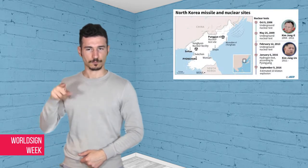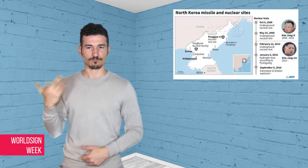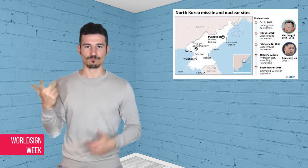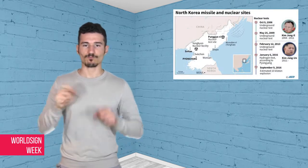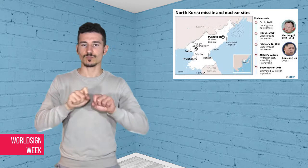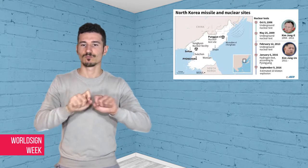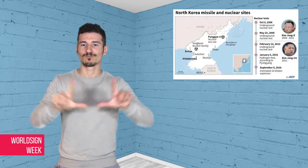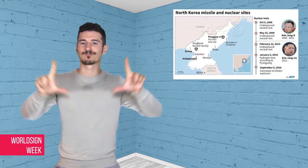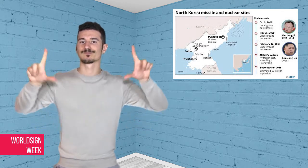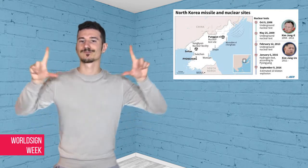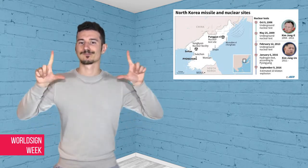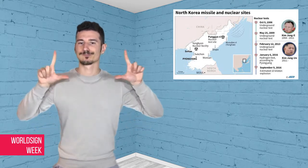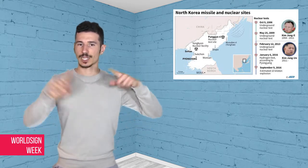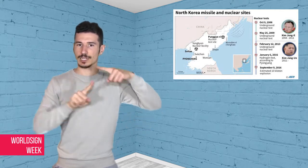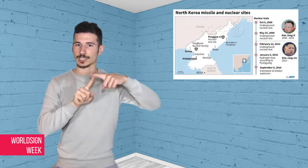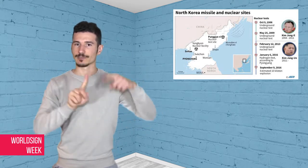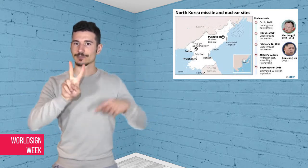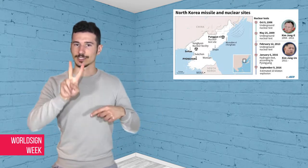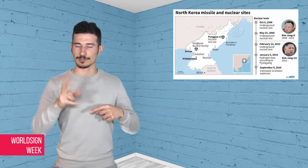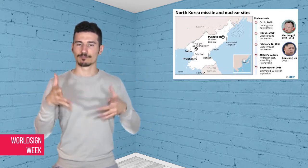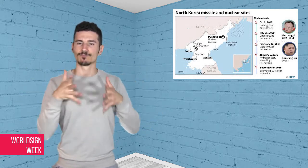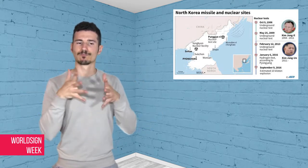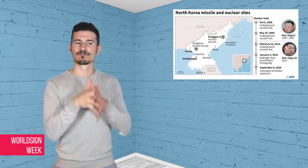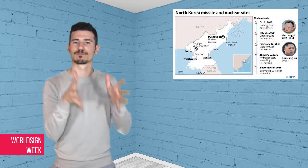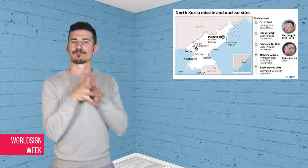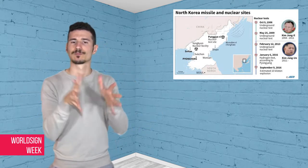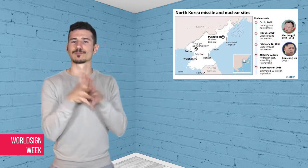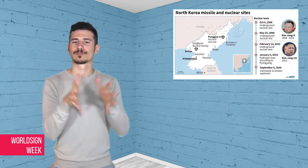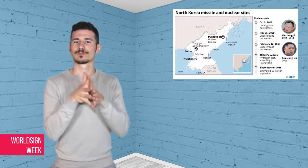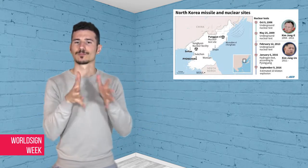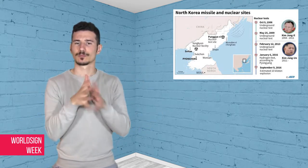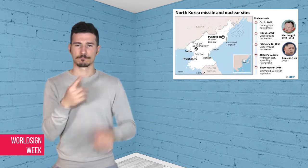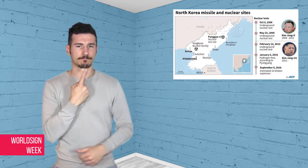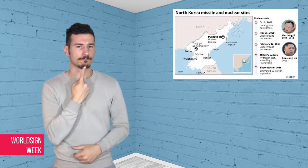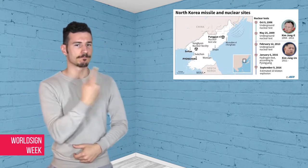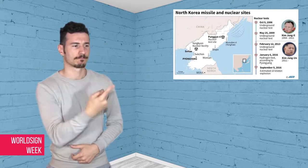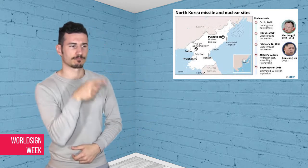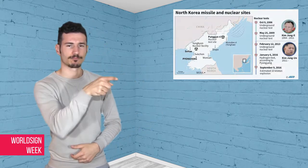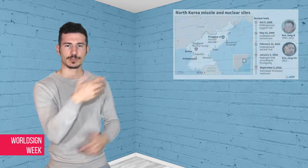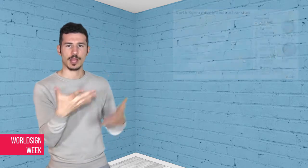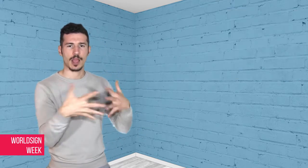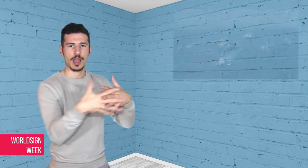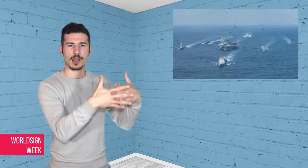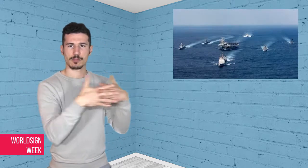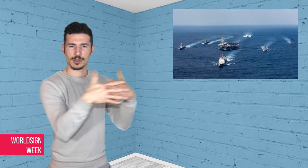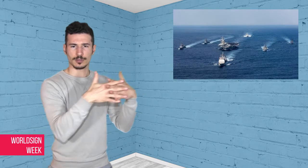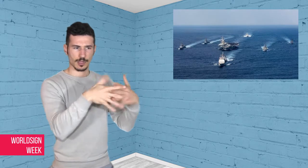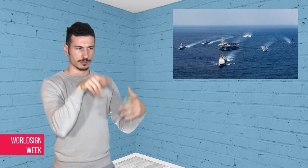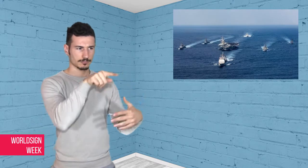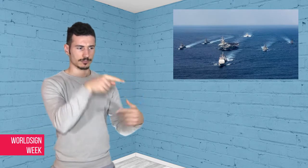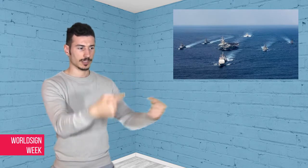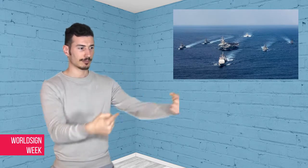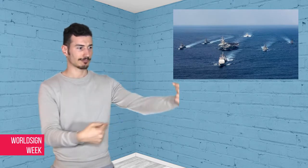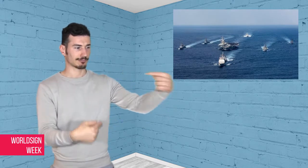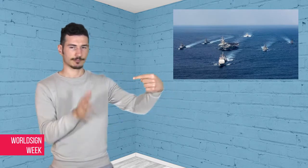top ranking officials, Hwang Pyong-so, threatened the US during a live TV